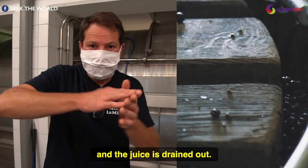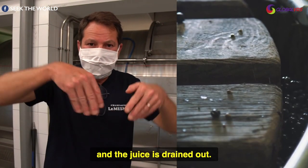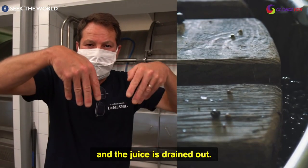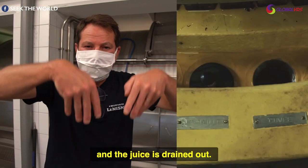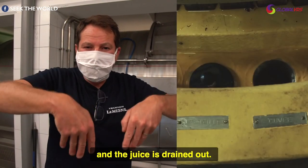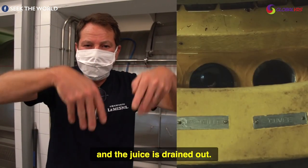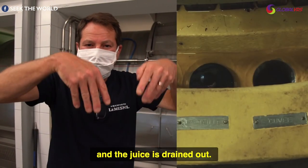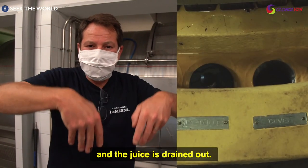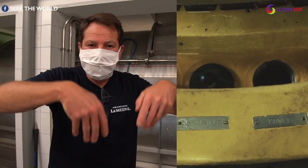and the juice is drained out